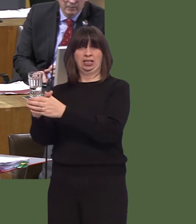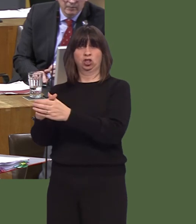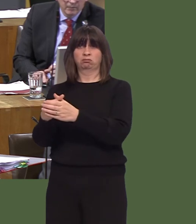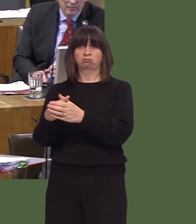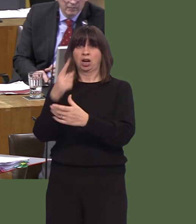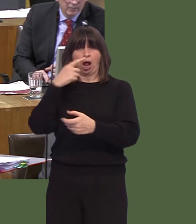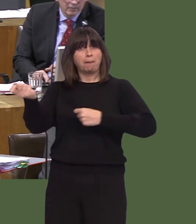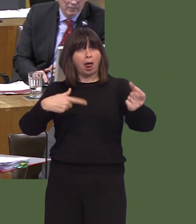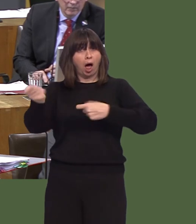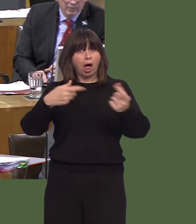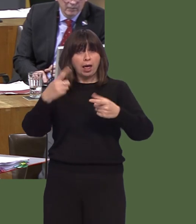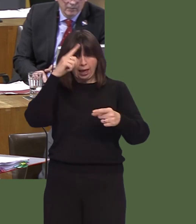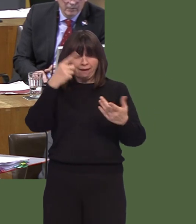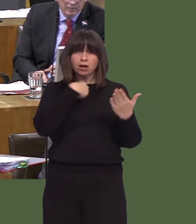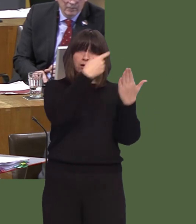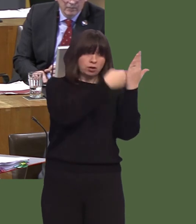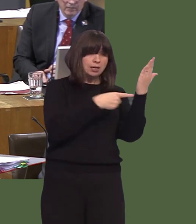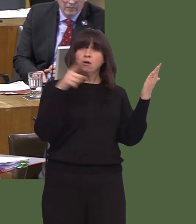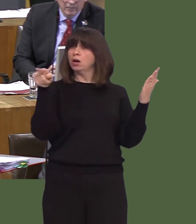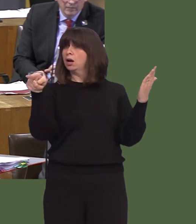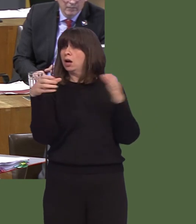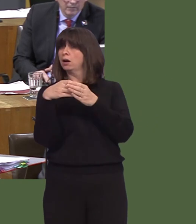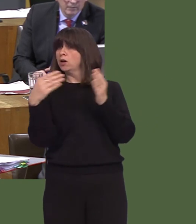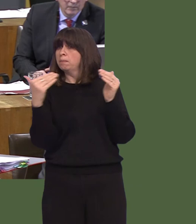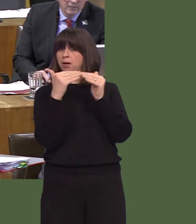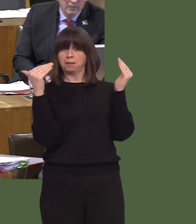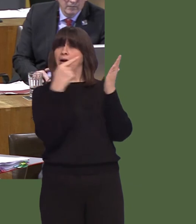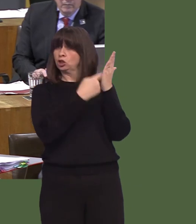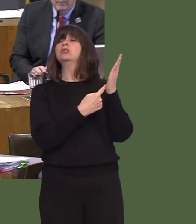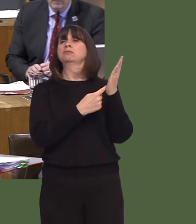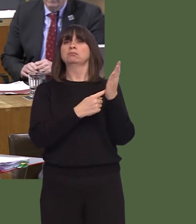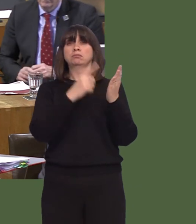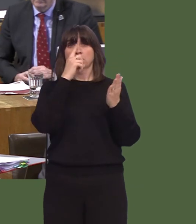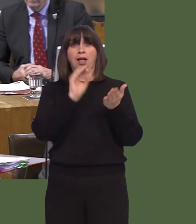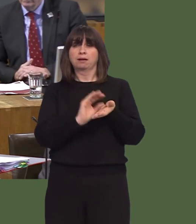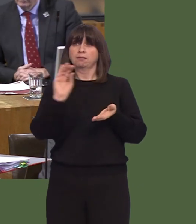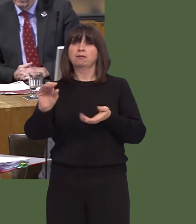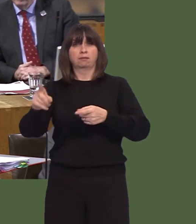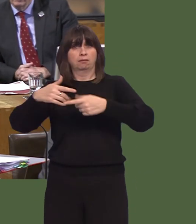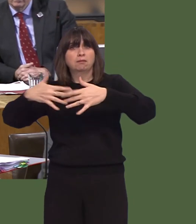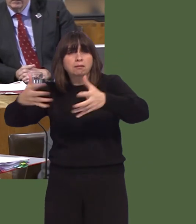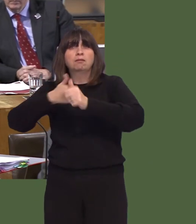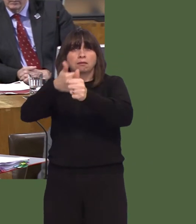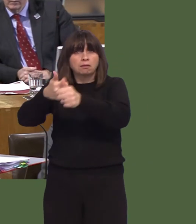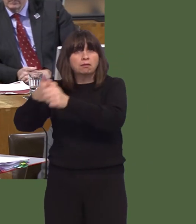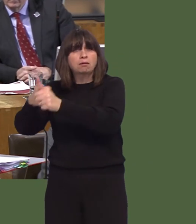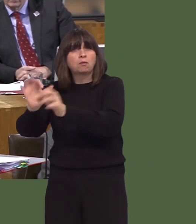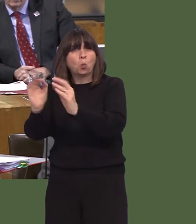to meet the right criteria in order to help to ensure that homelessness is eradicated.